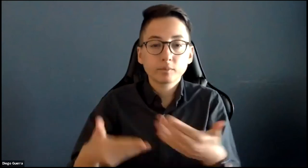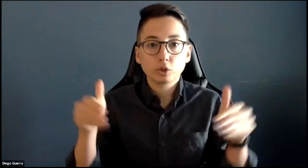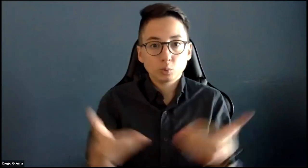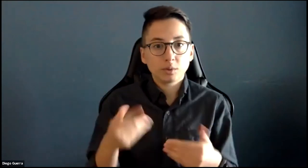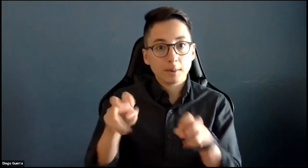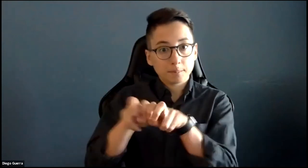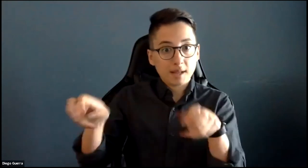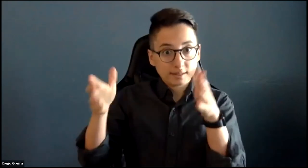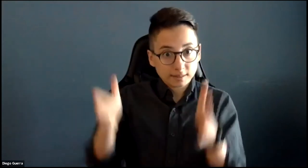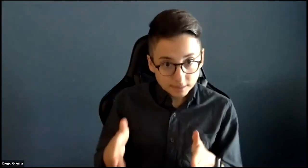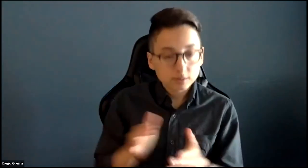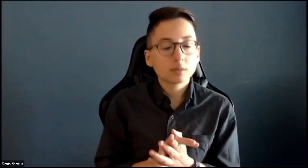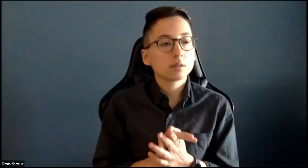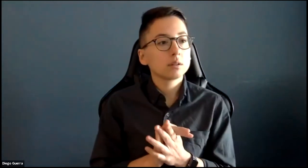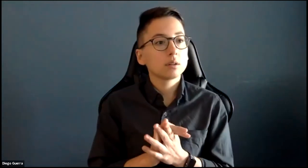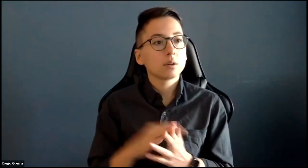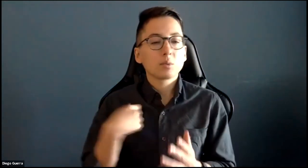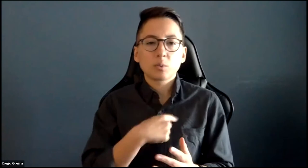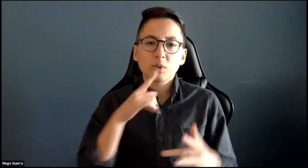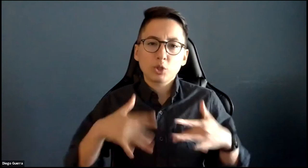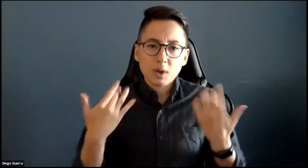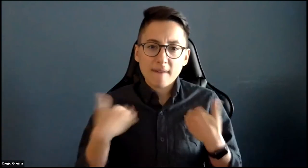But before we begin, I'd like to introduce the panelists.